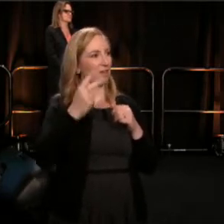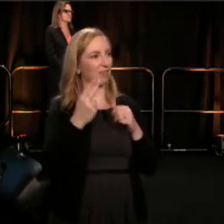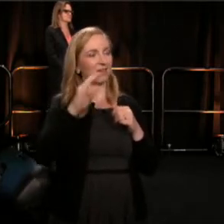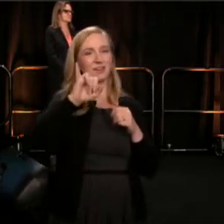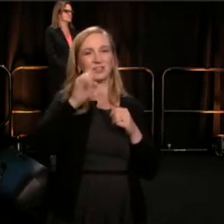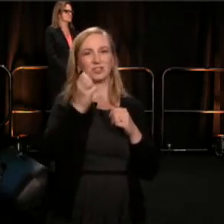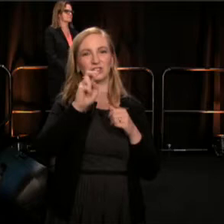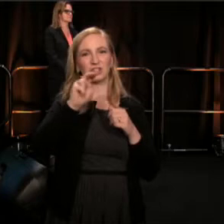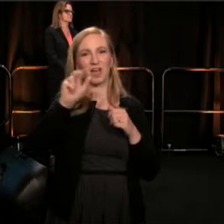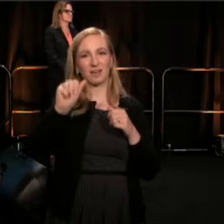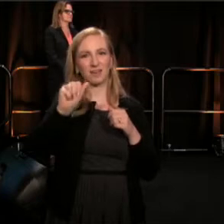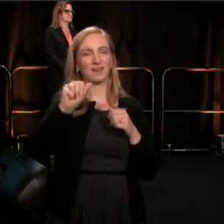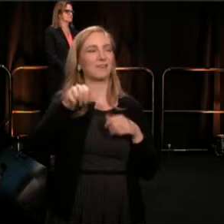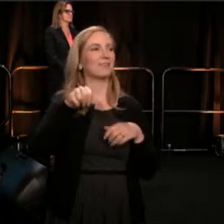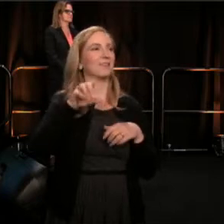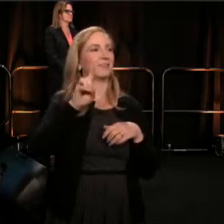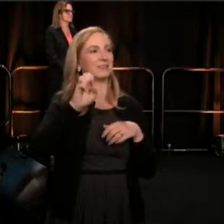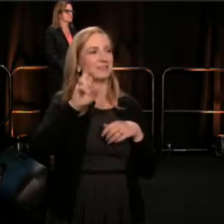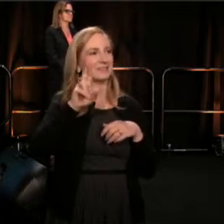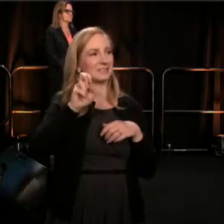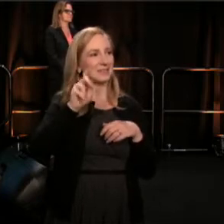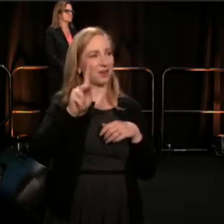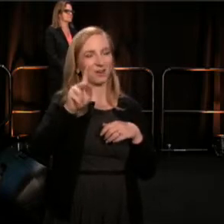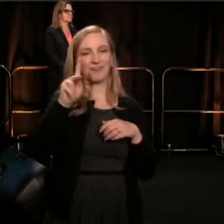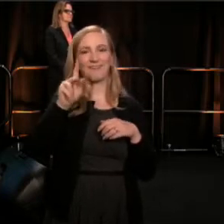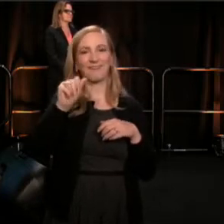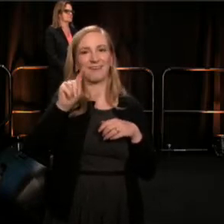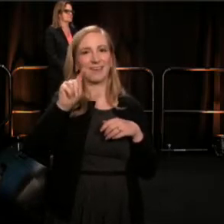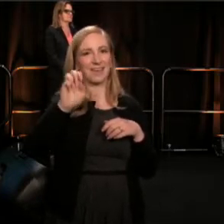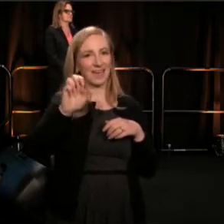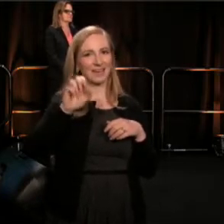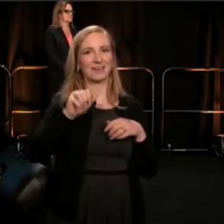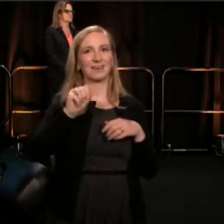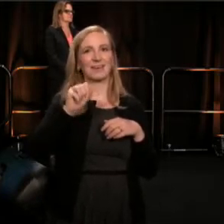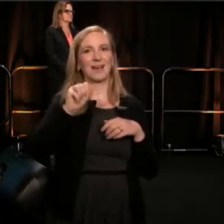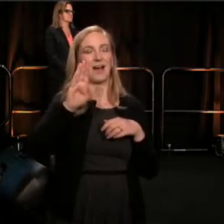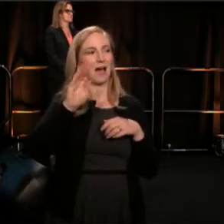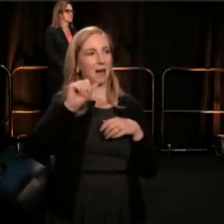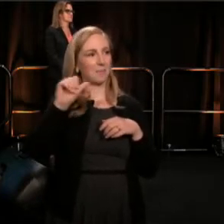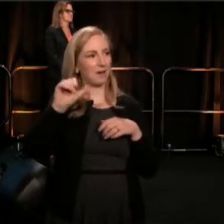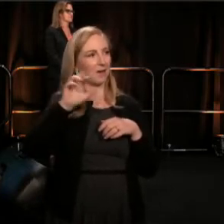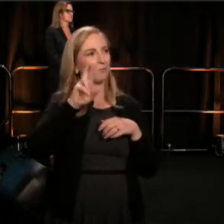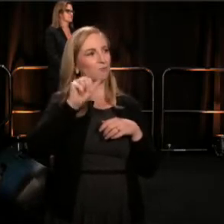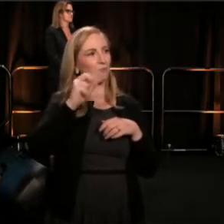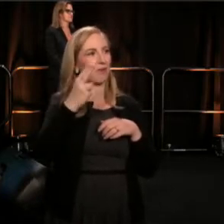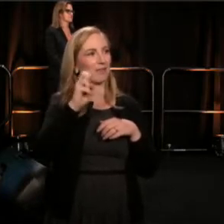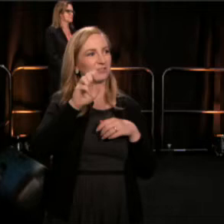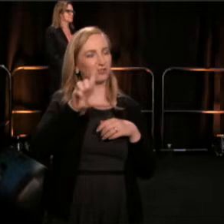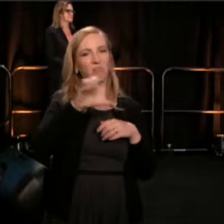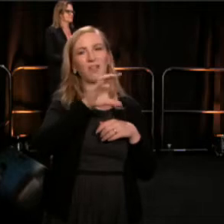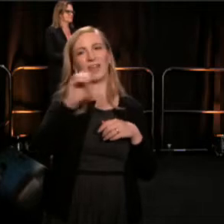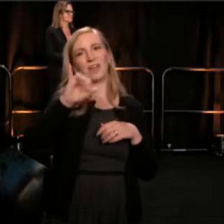Debbie Ellenhouse, Derek Goldman, Kate Lanestoff, Abul Lopez, Rachael Grossman and Georgia Roof. Thank you sincerely.